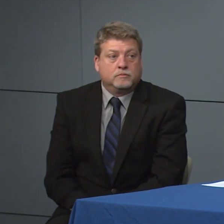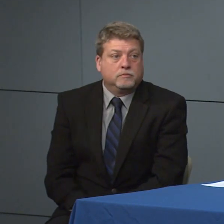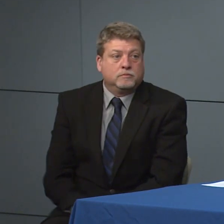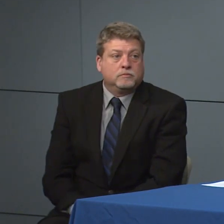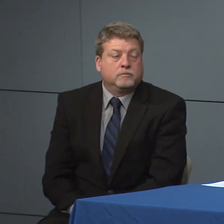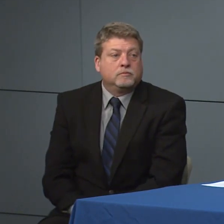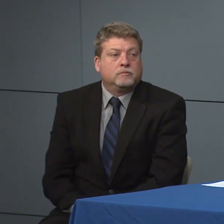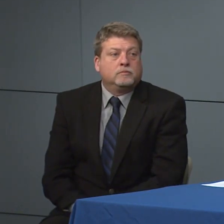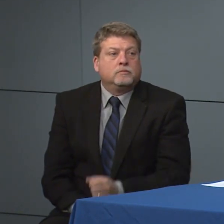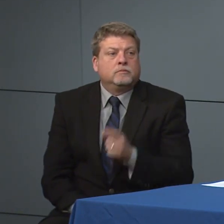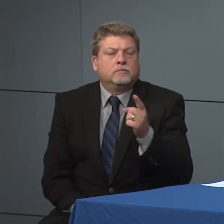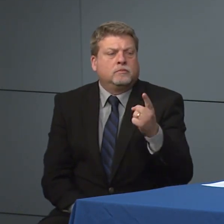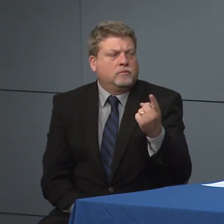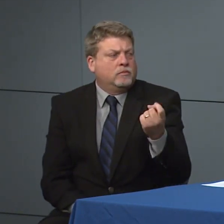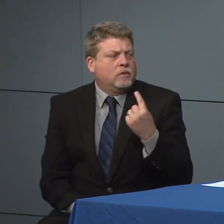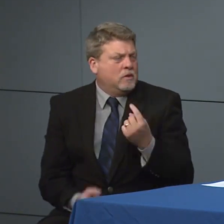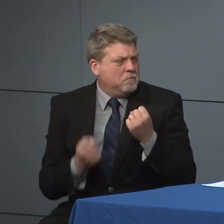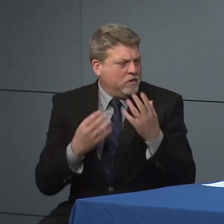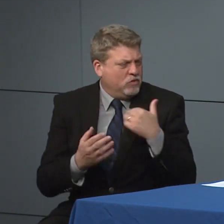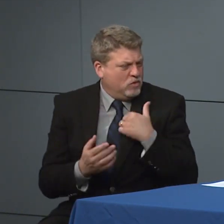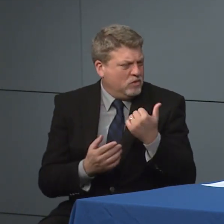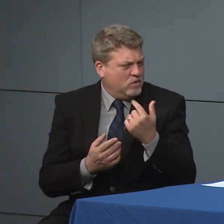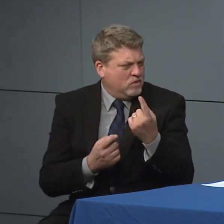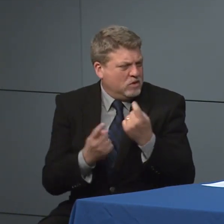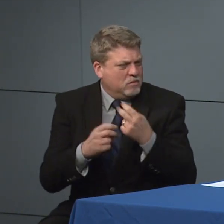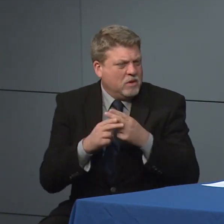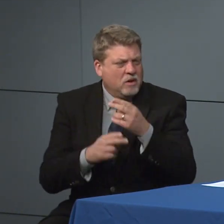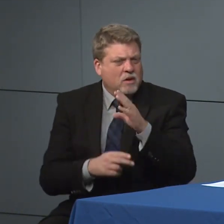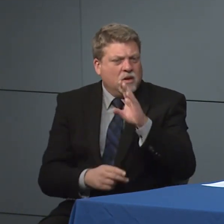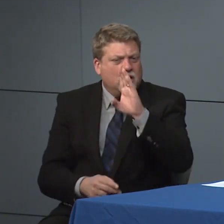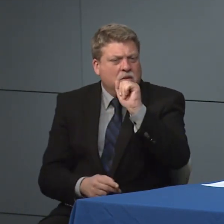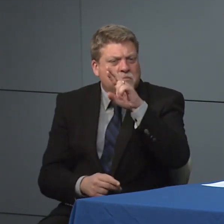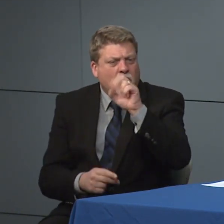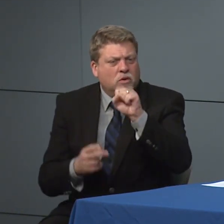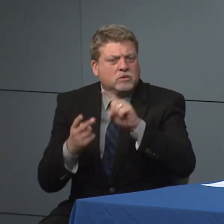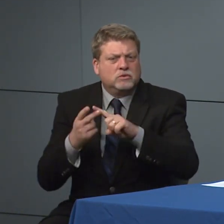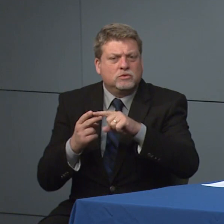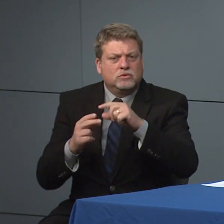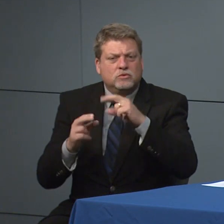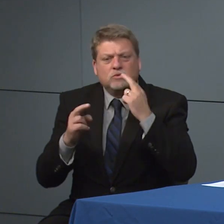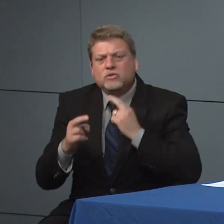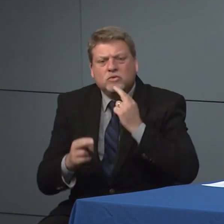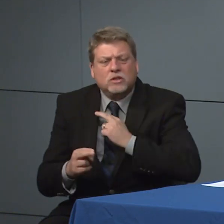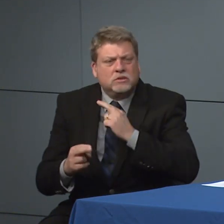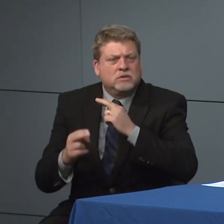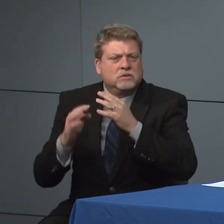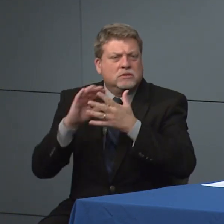Imagine a lot of you about this question, bars and restaurants, a number of states close that down what would have